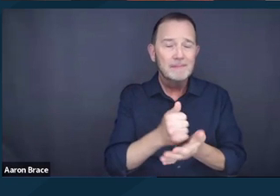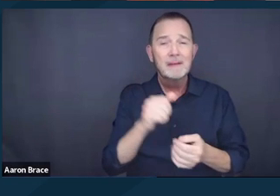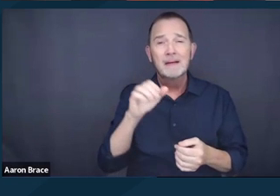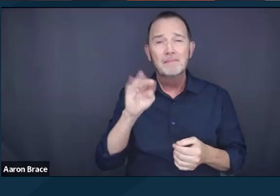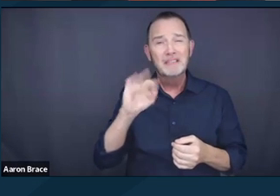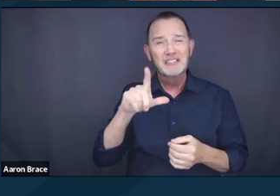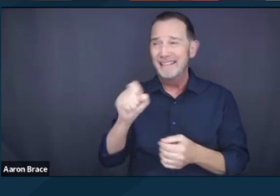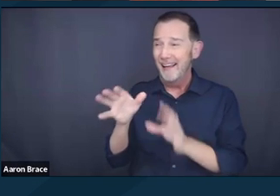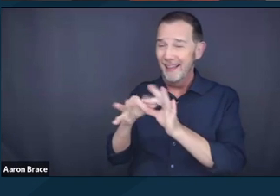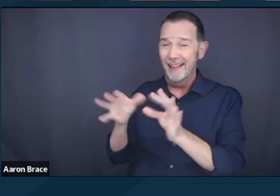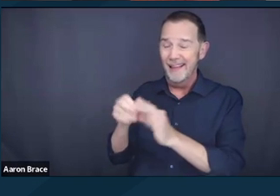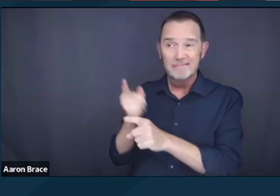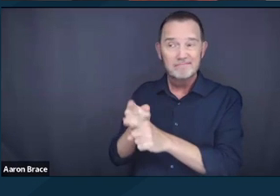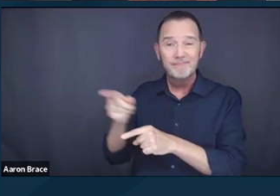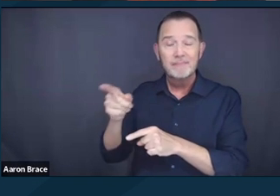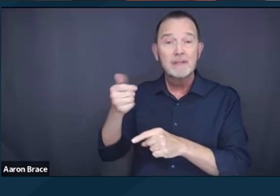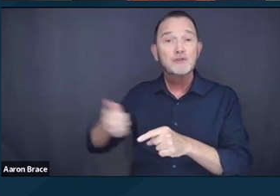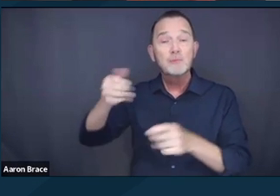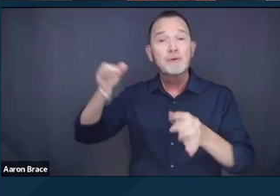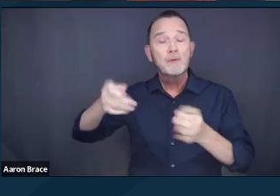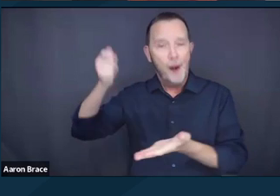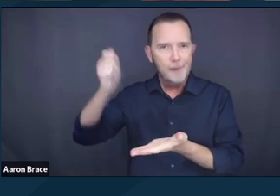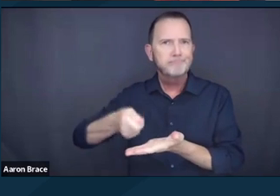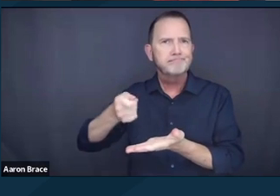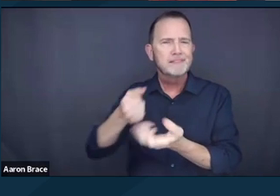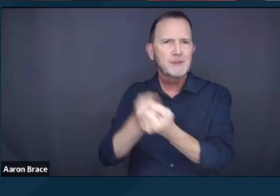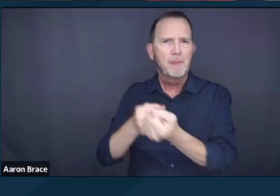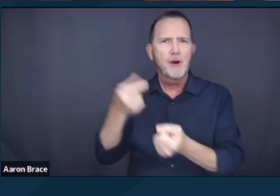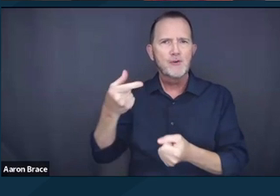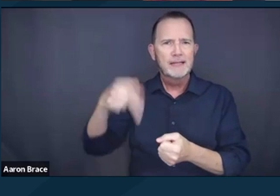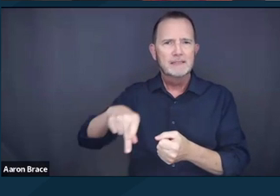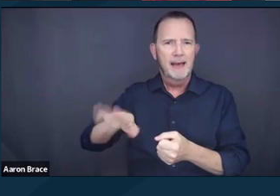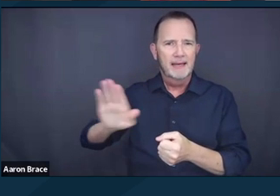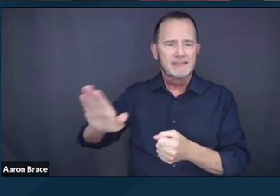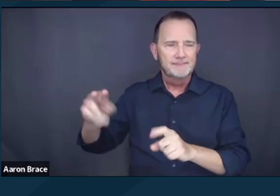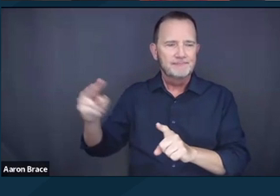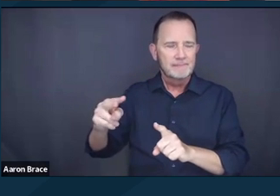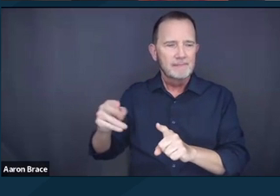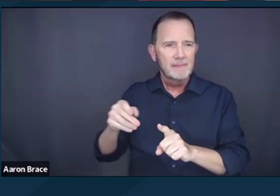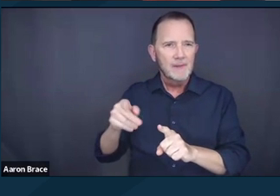ruling in the favor of Grants Pass was that state and local governments would take it as a green light,